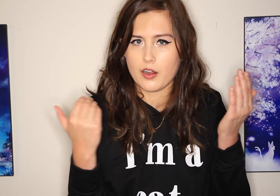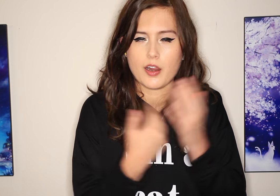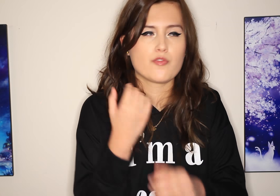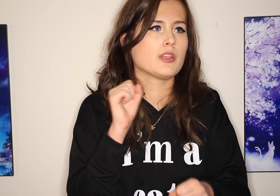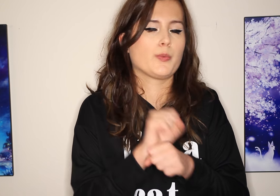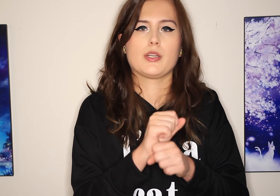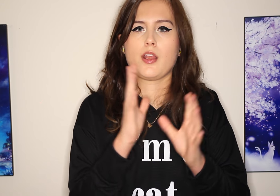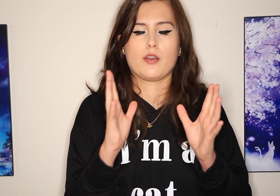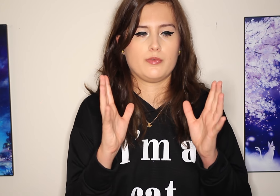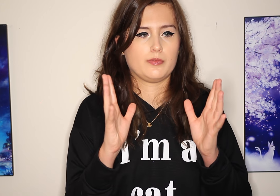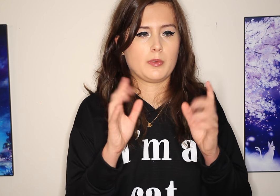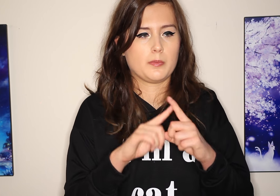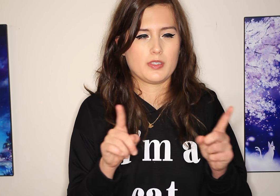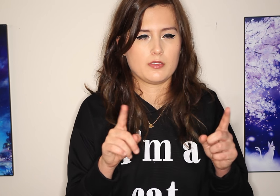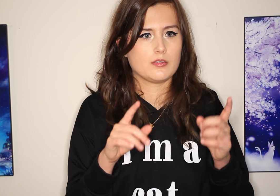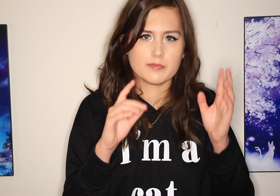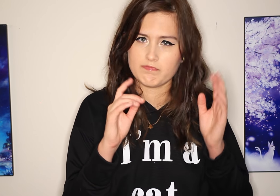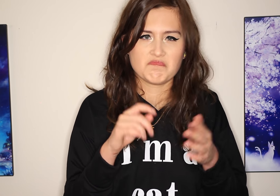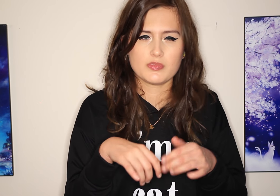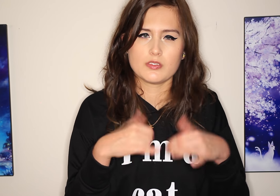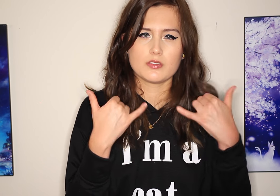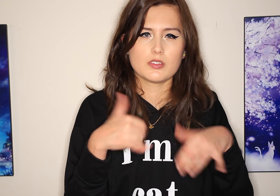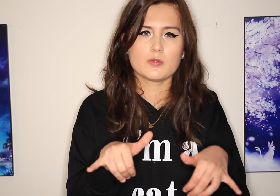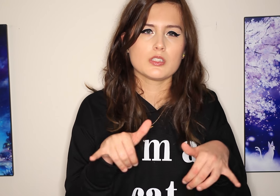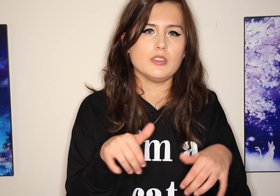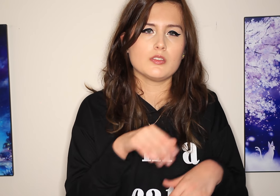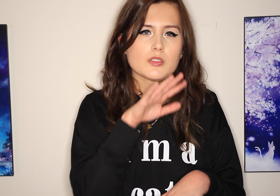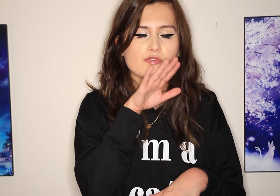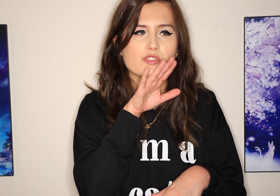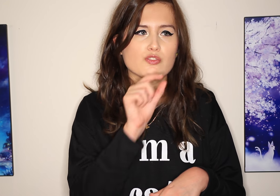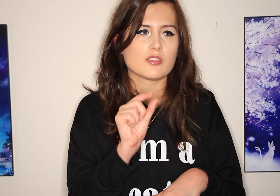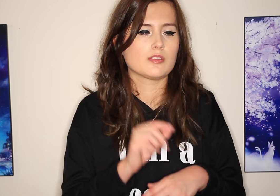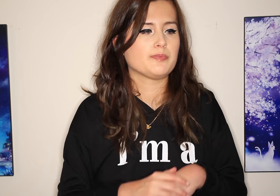Everything worked out, but it was still a little frustrating.